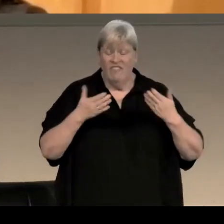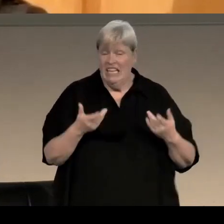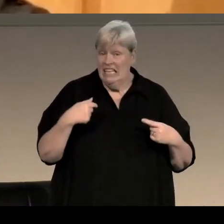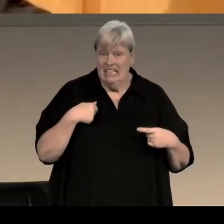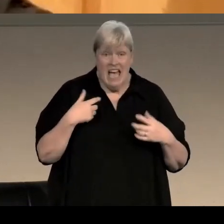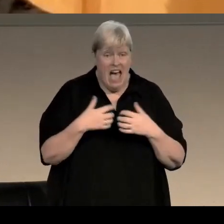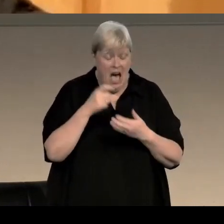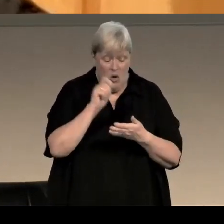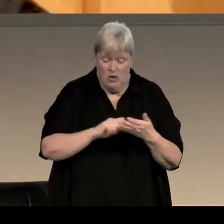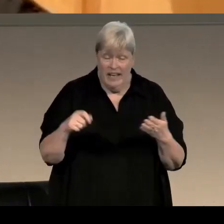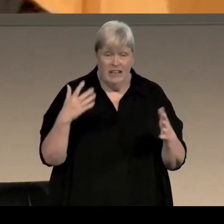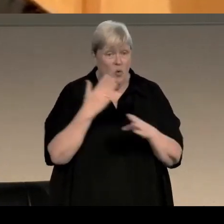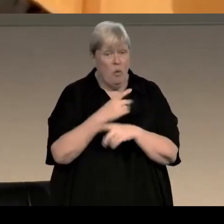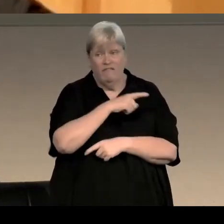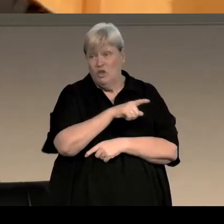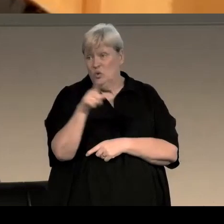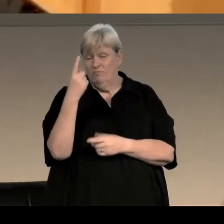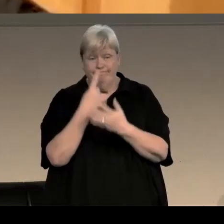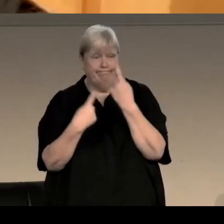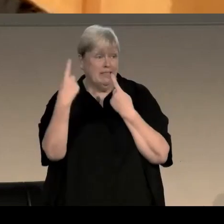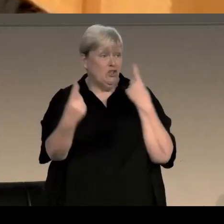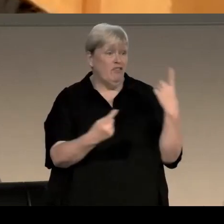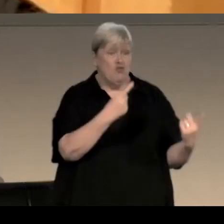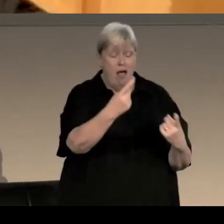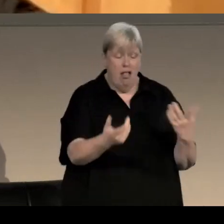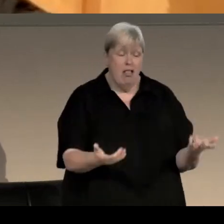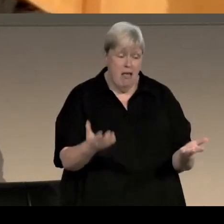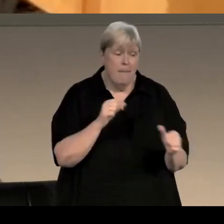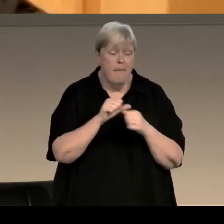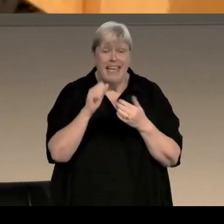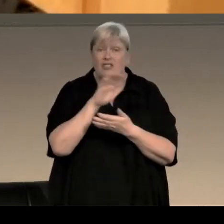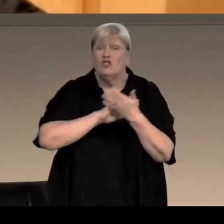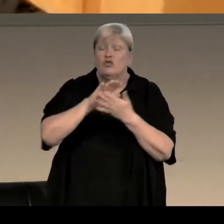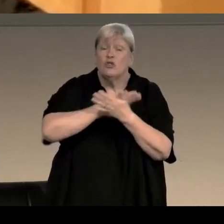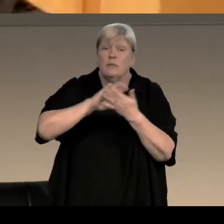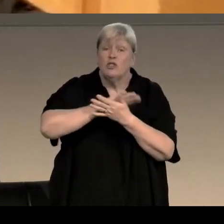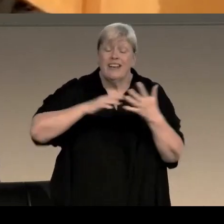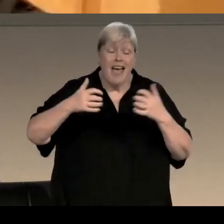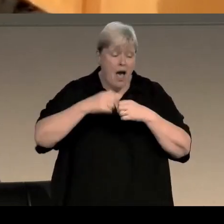It's something that works for you, and I think the best description of how I do it now is what,